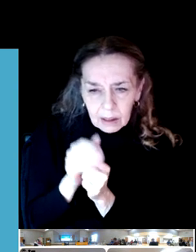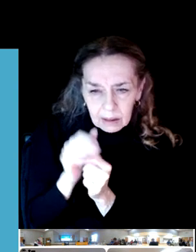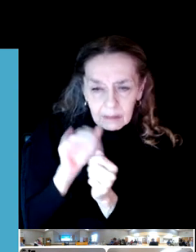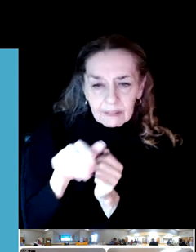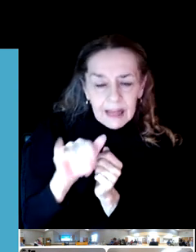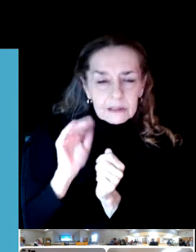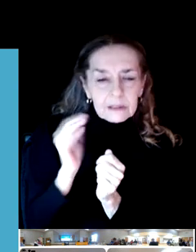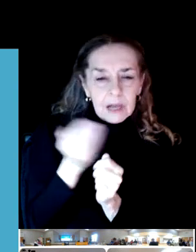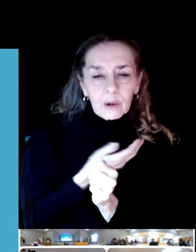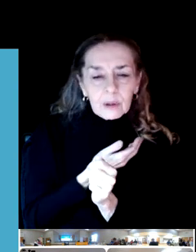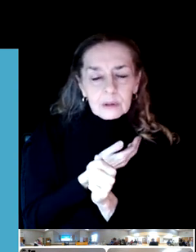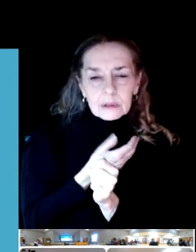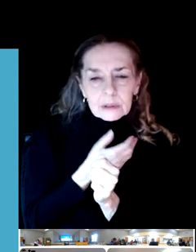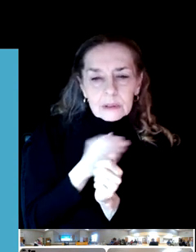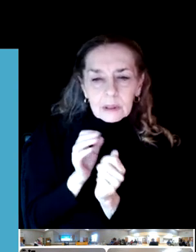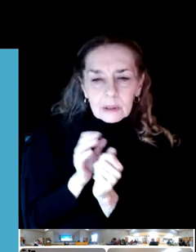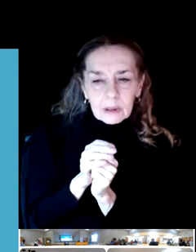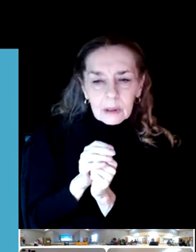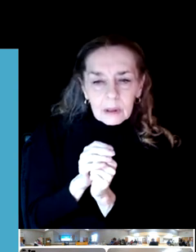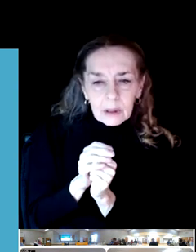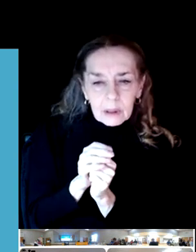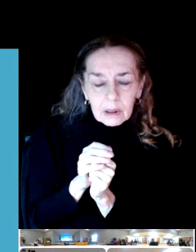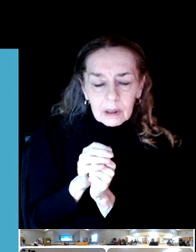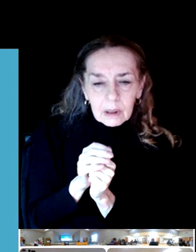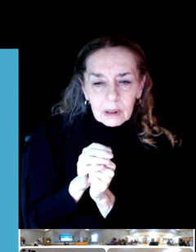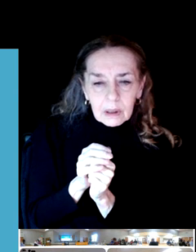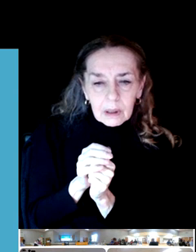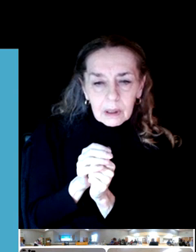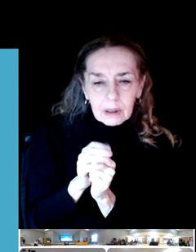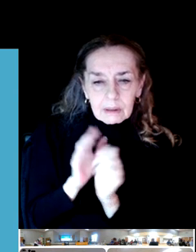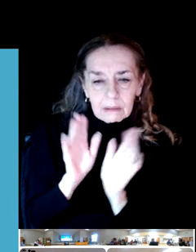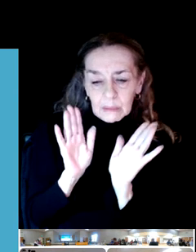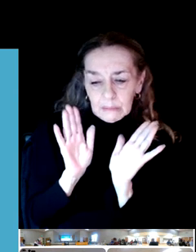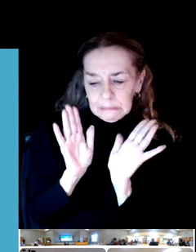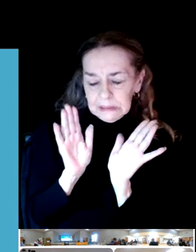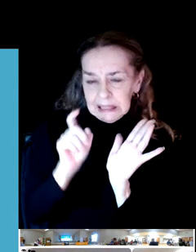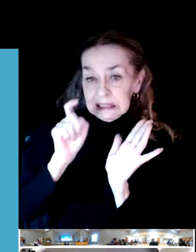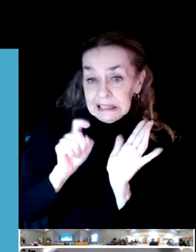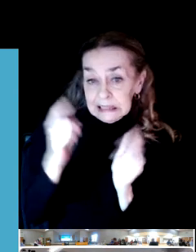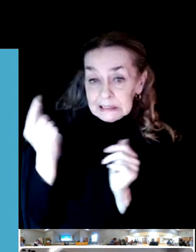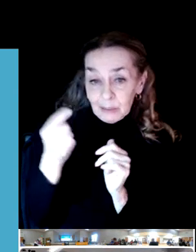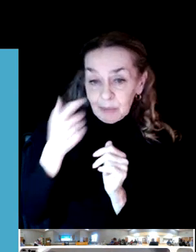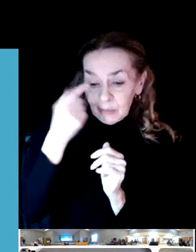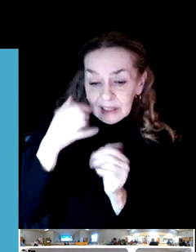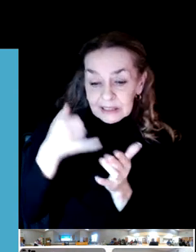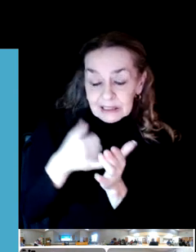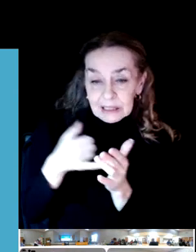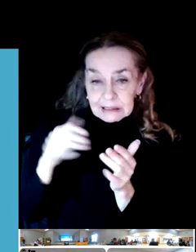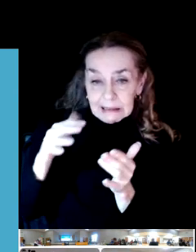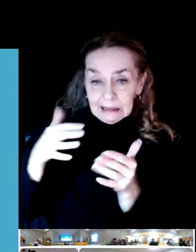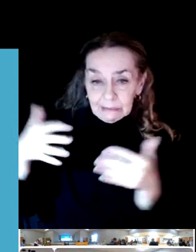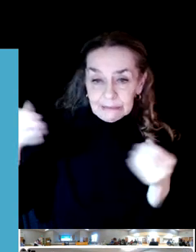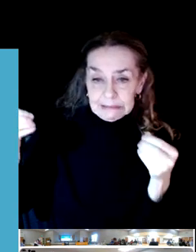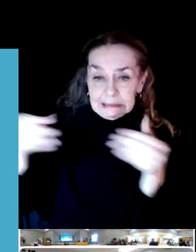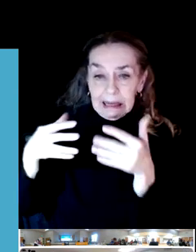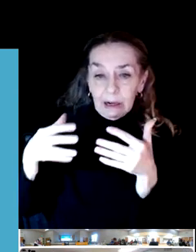But I wouldn't want to go there by myself. Thank you for that feedback.